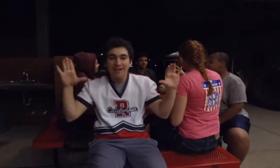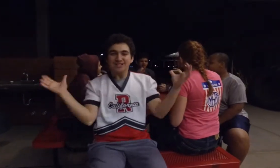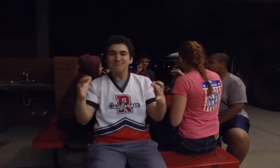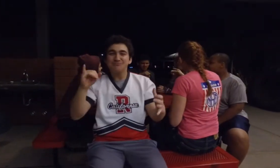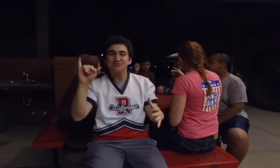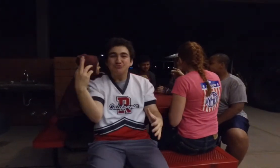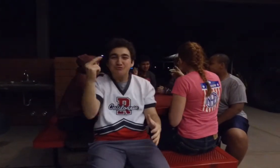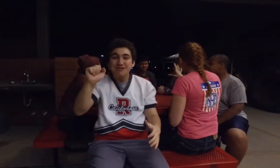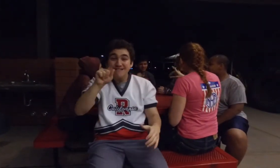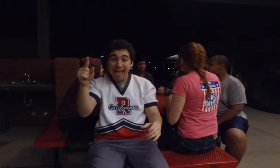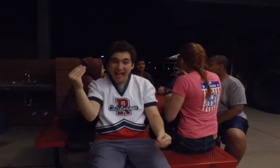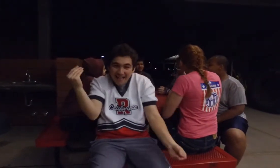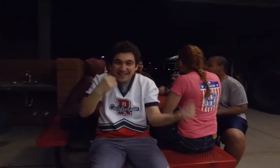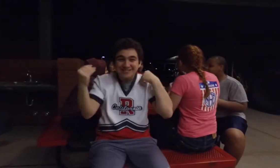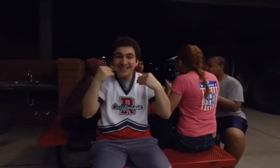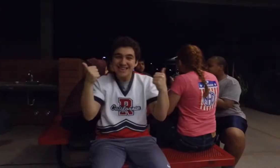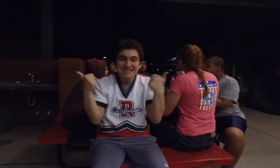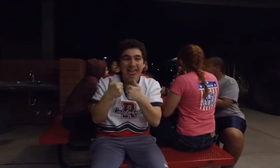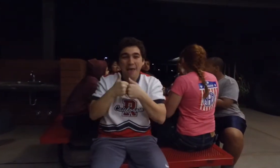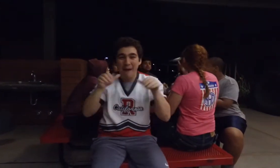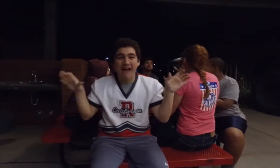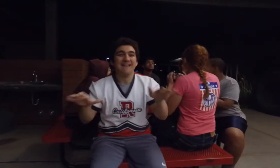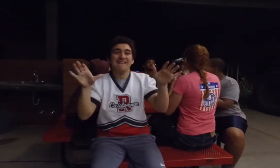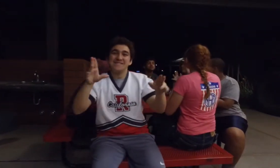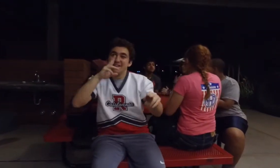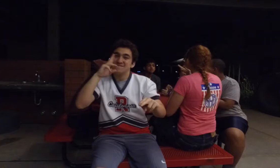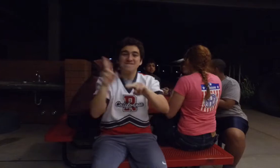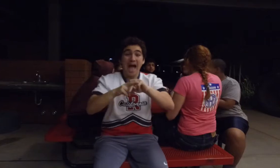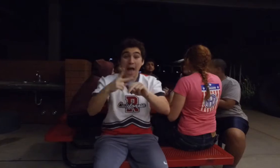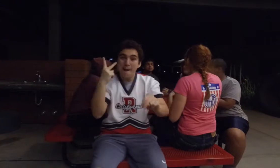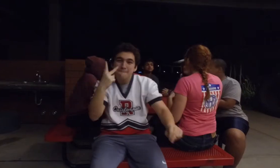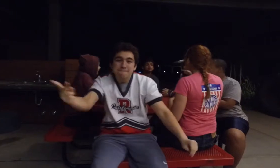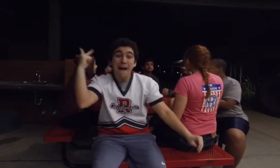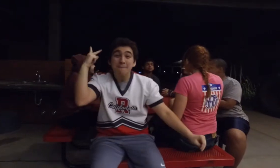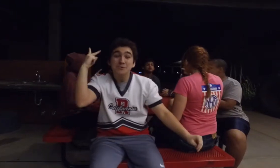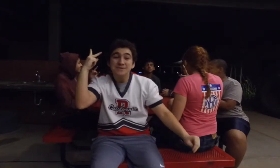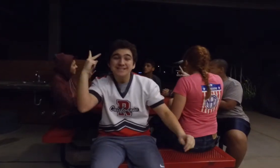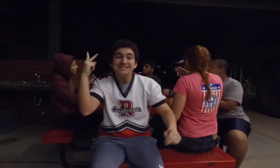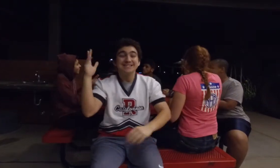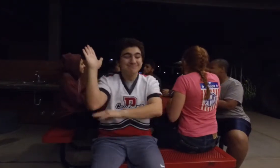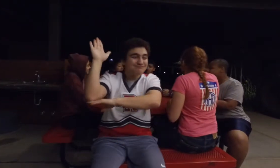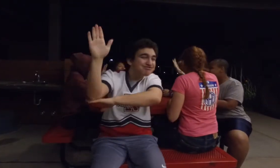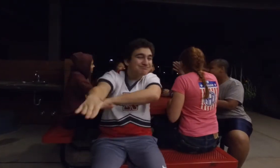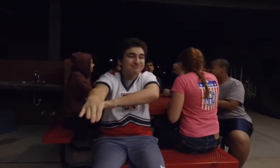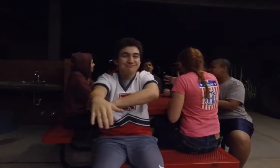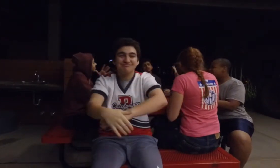getting together with Jr. NAD, dinner, games, fun, and memories. That's the rest of the day!